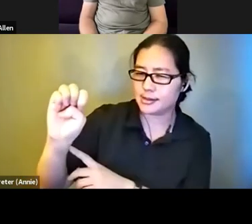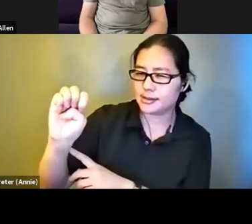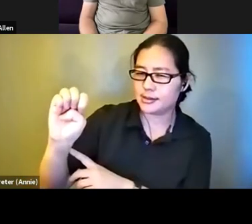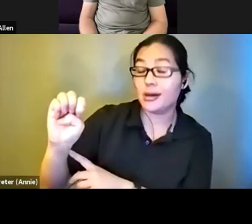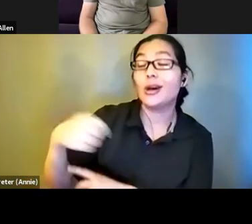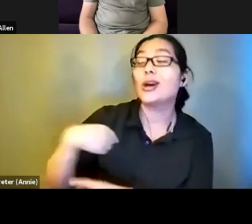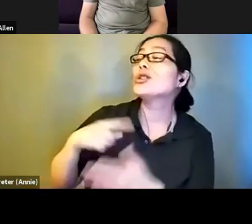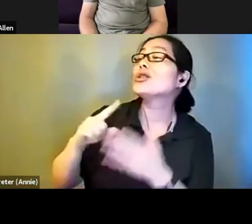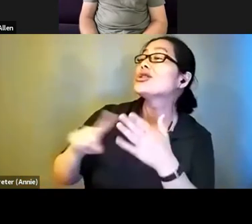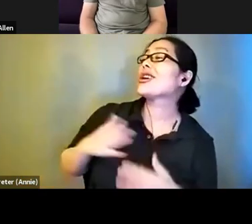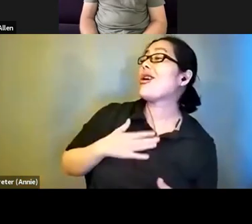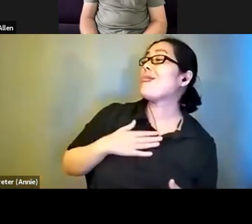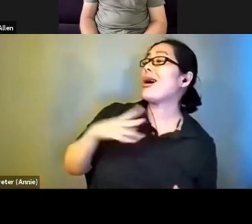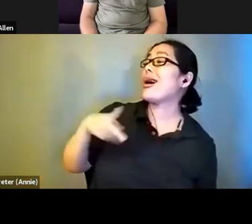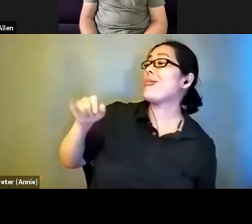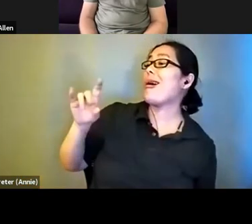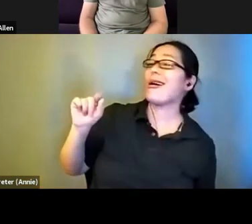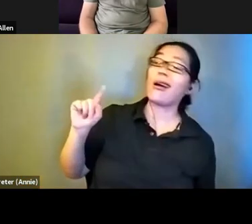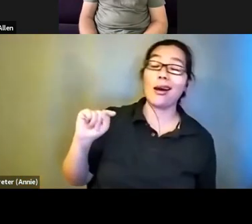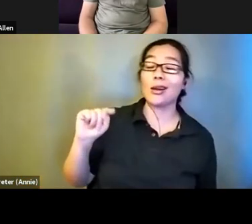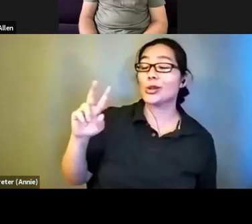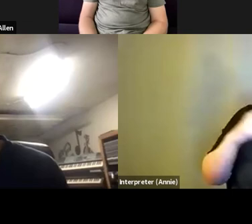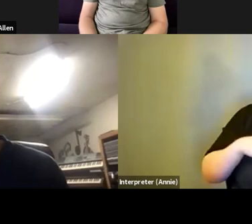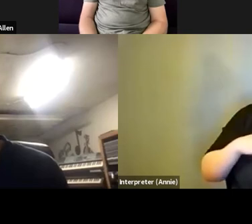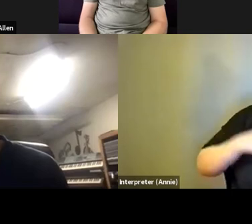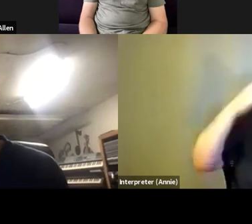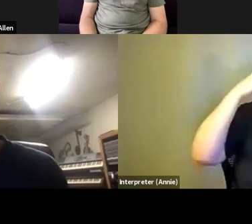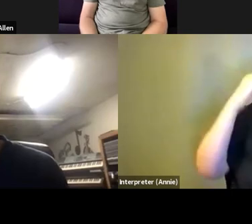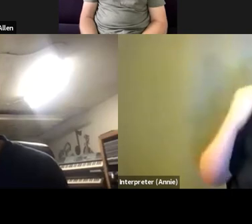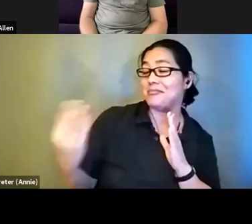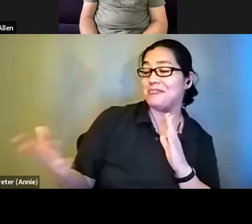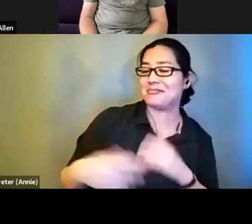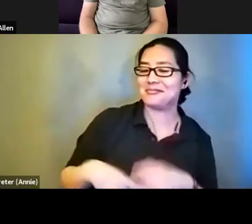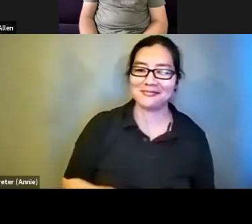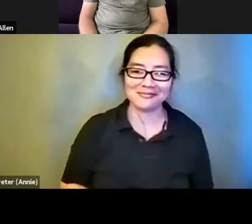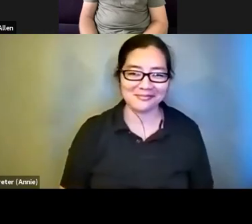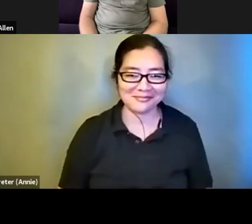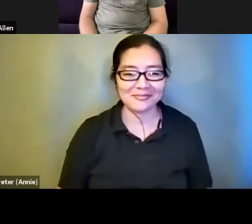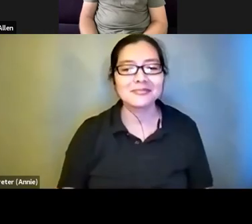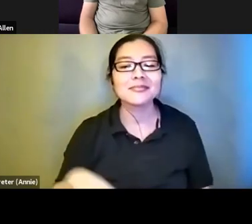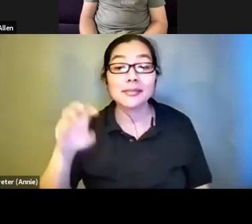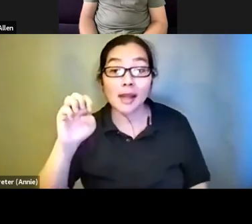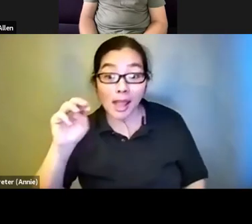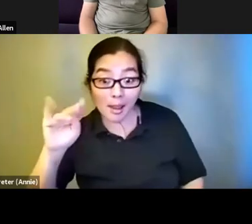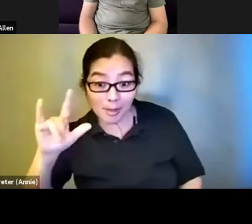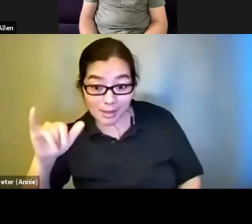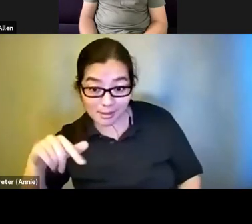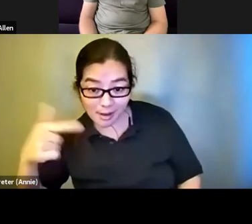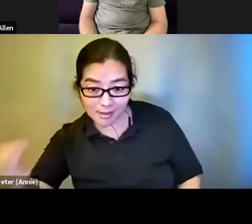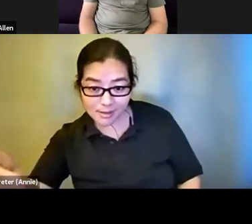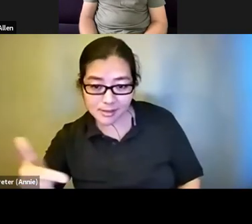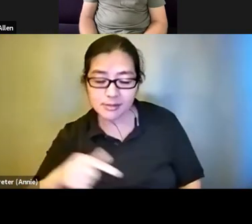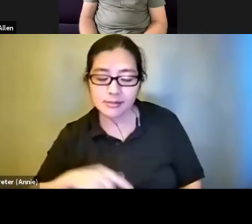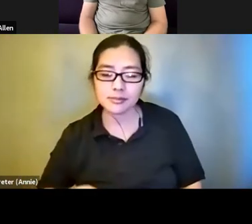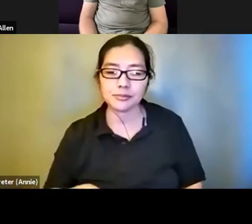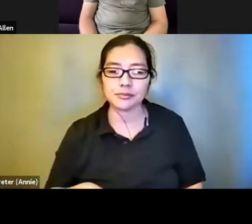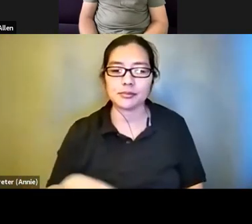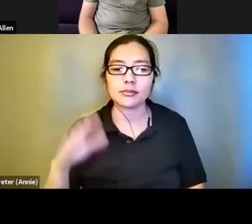an Nanouach: Will do. >>>: Emily, you want to go to the next one? Emily Beitiks: If a